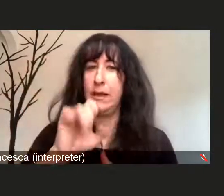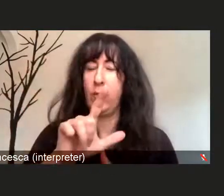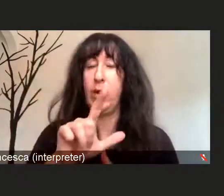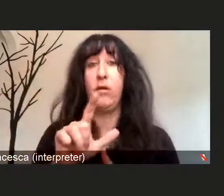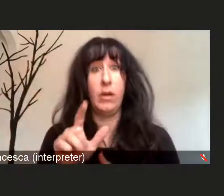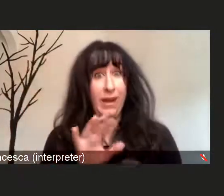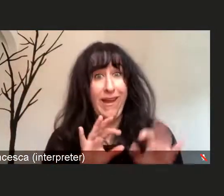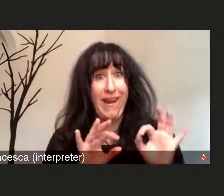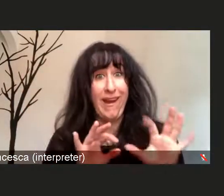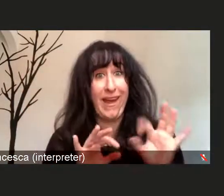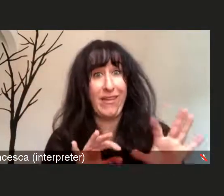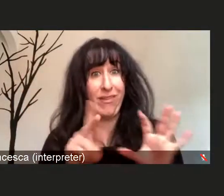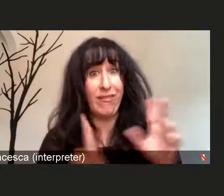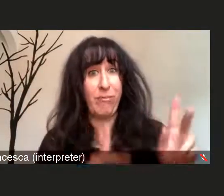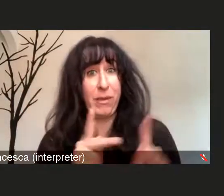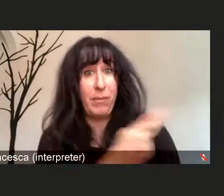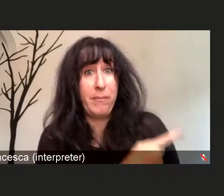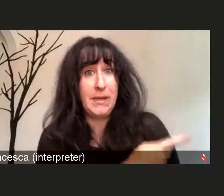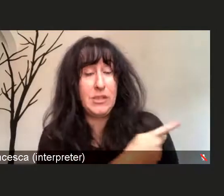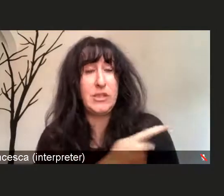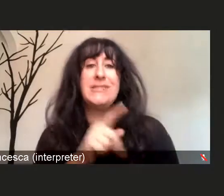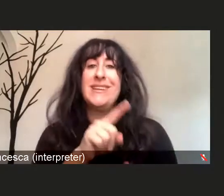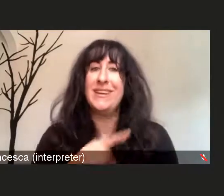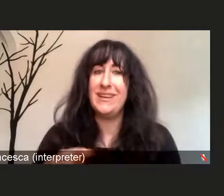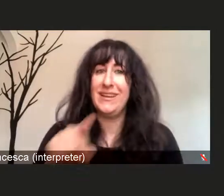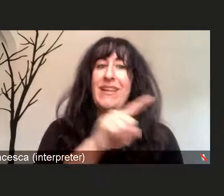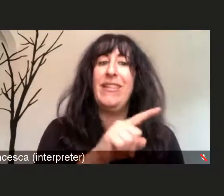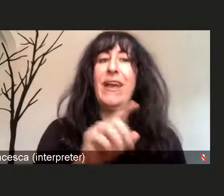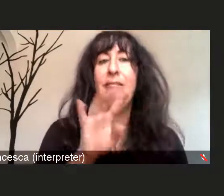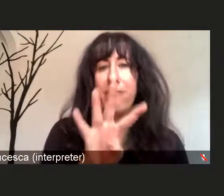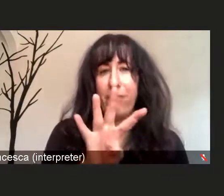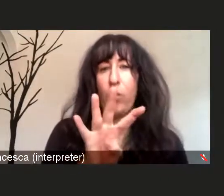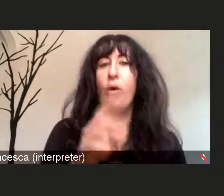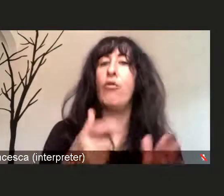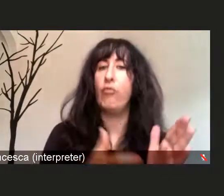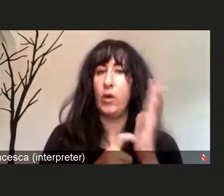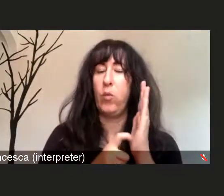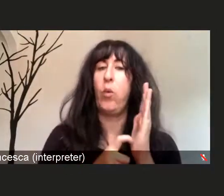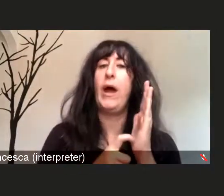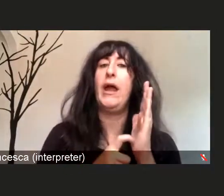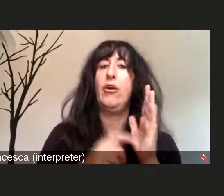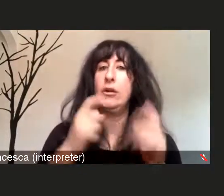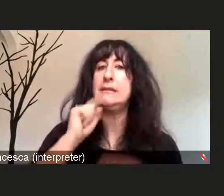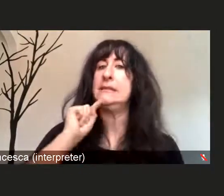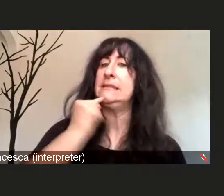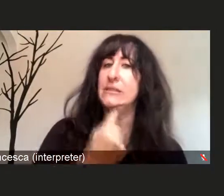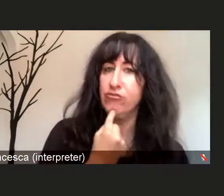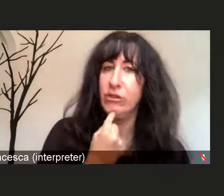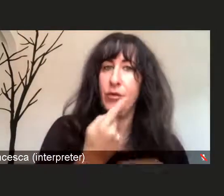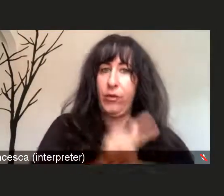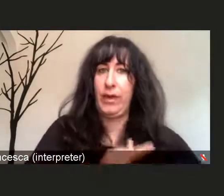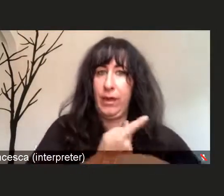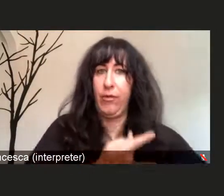four of those are requiring critical care. Over the last several weeks, the state of Delaware,